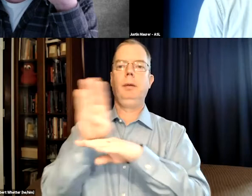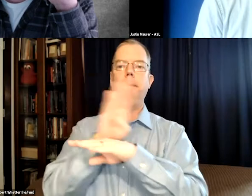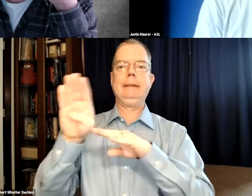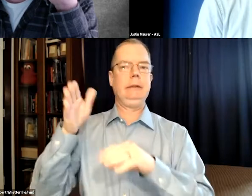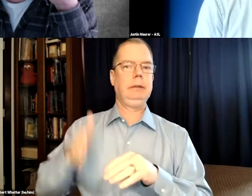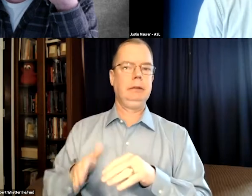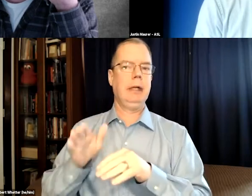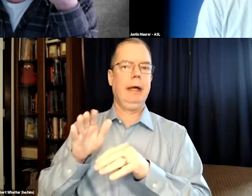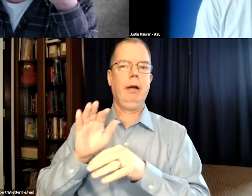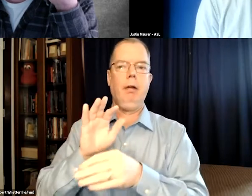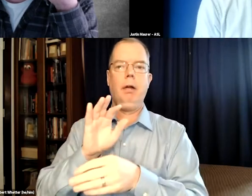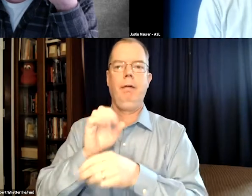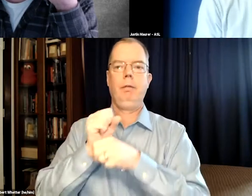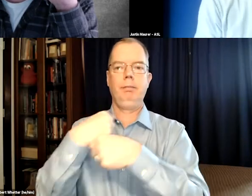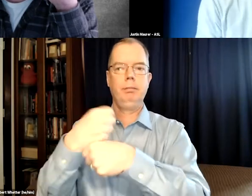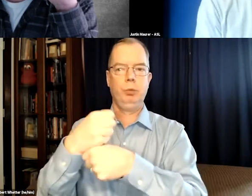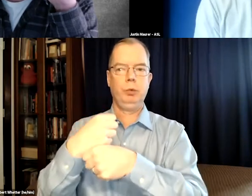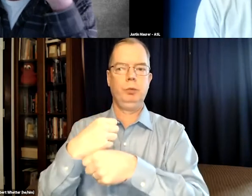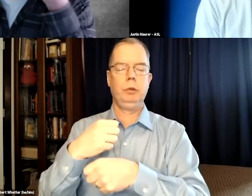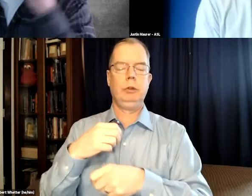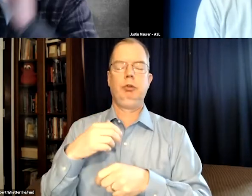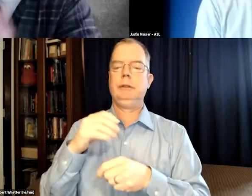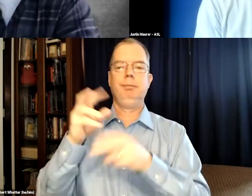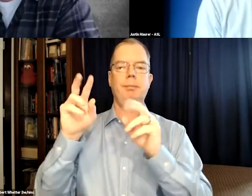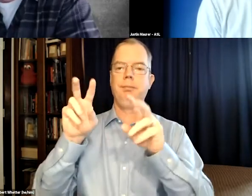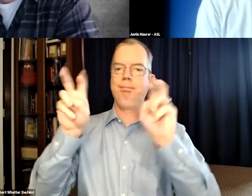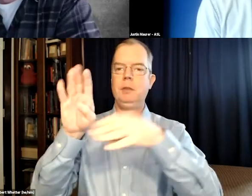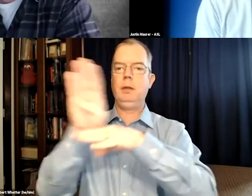And my background has been on the business side of production.